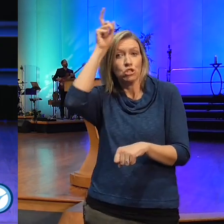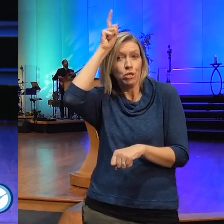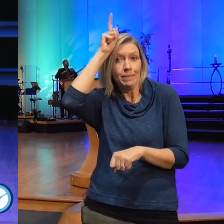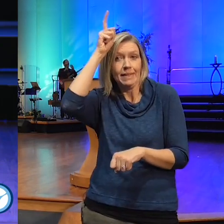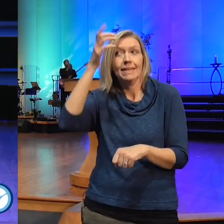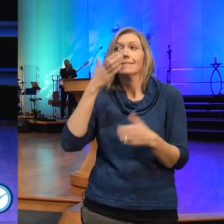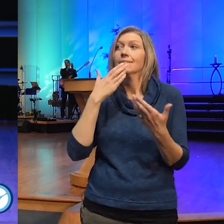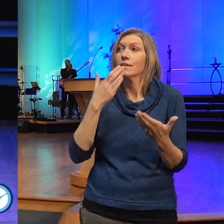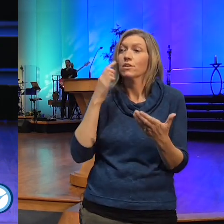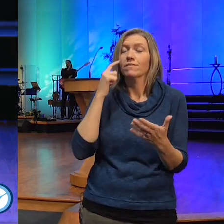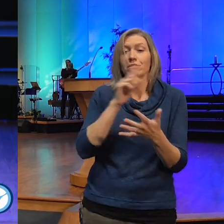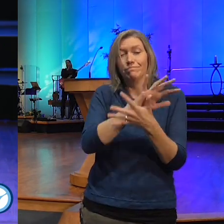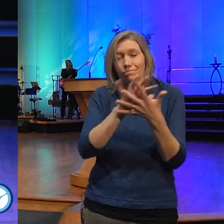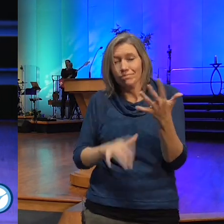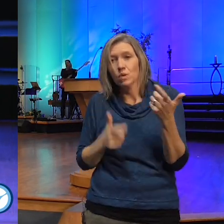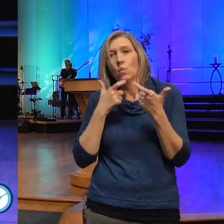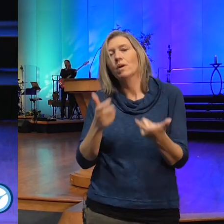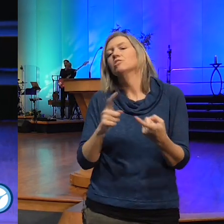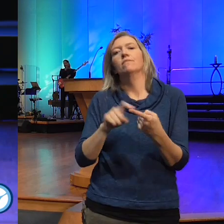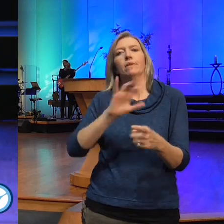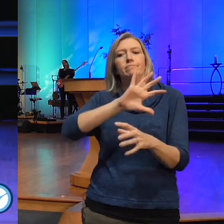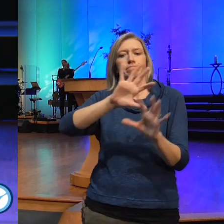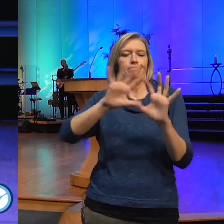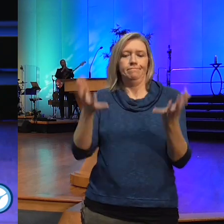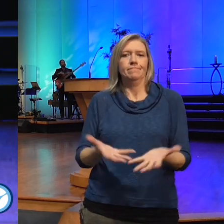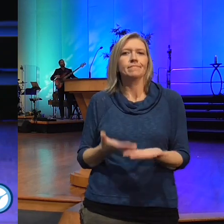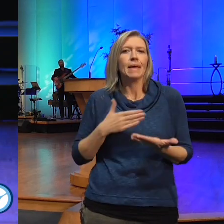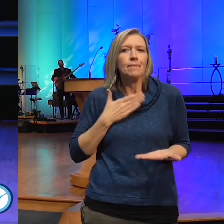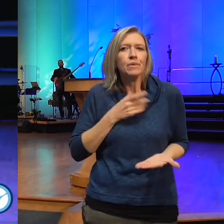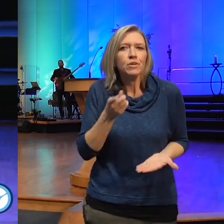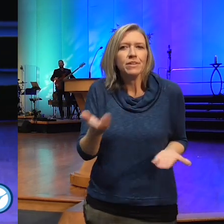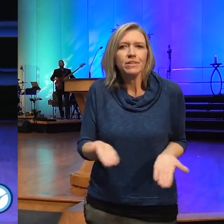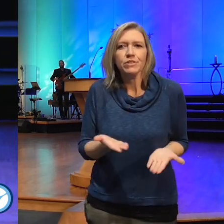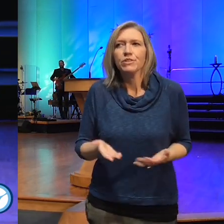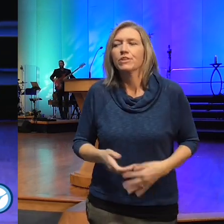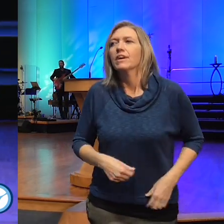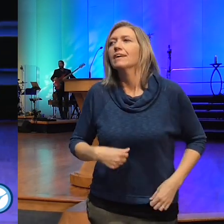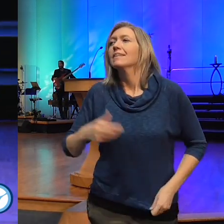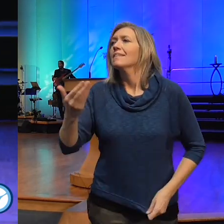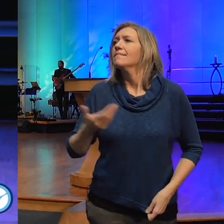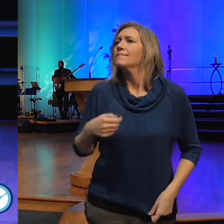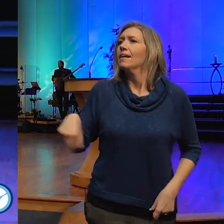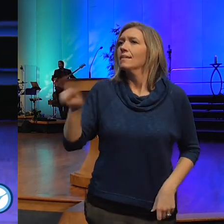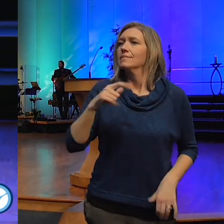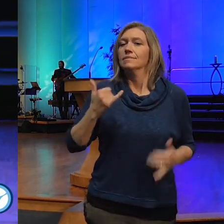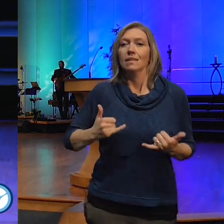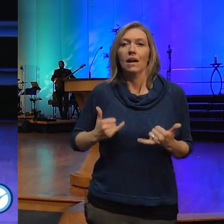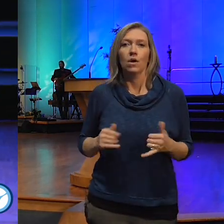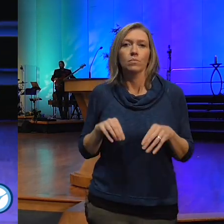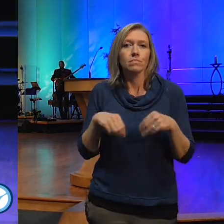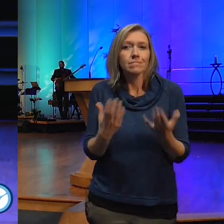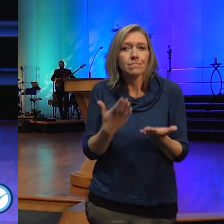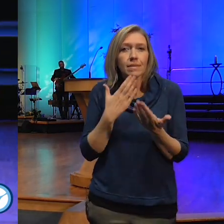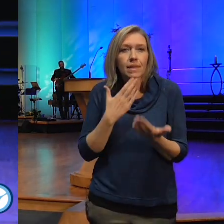here yes and I invite us now to give thanks in whatever way as we as we choose if you choose